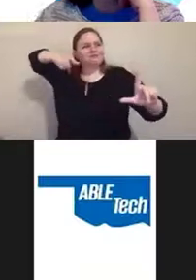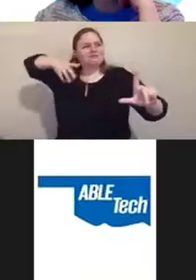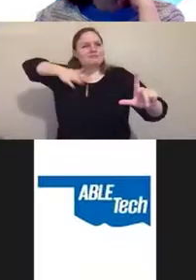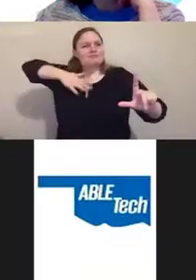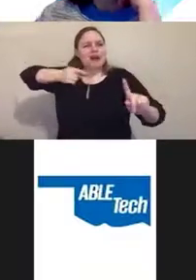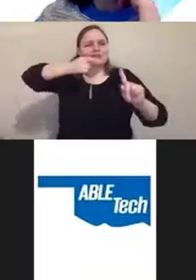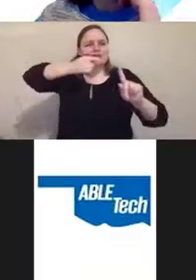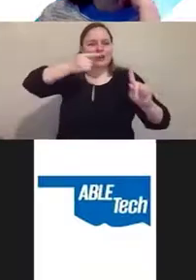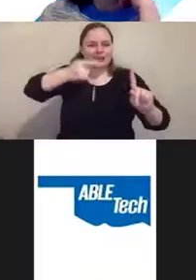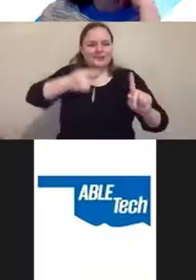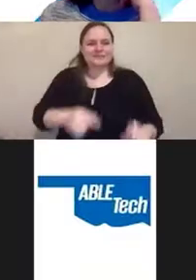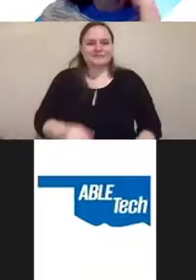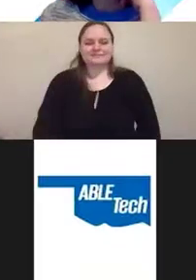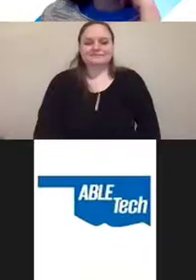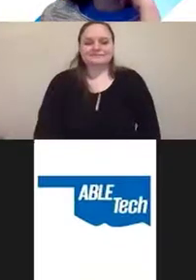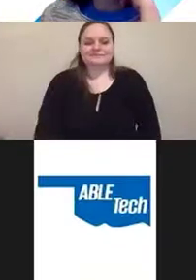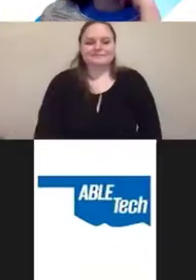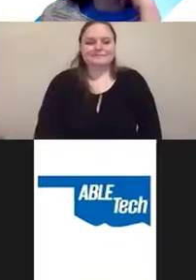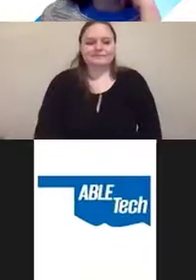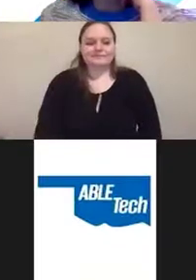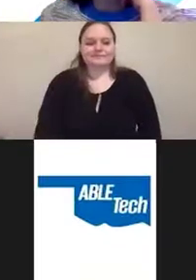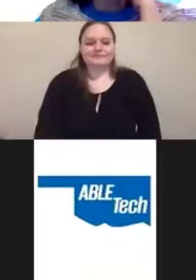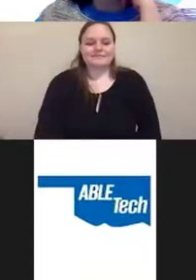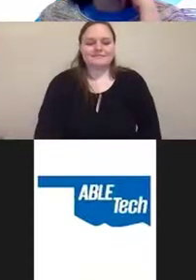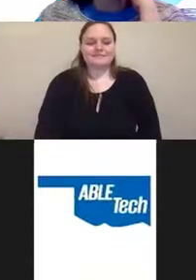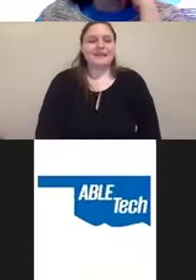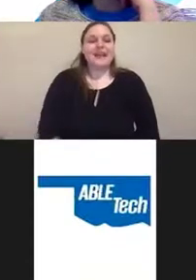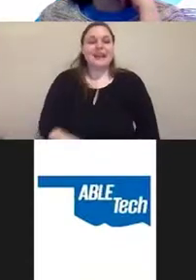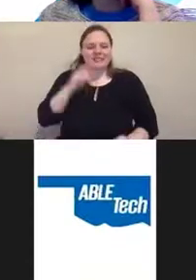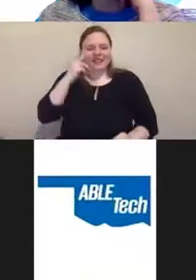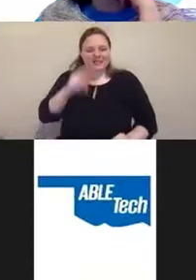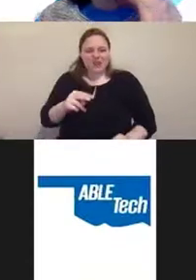OK, let's look at the automated description for that picture.